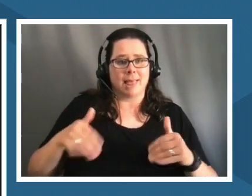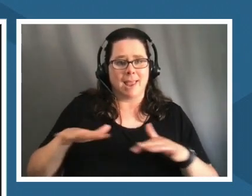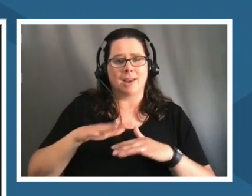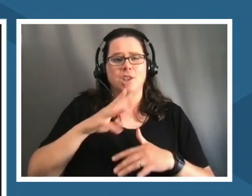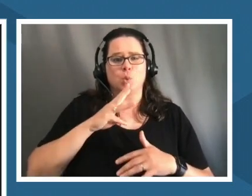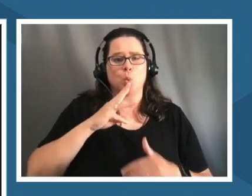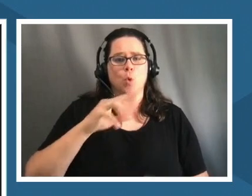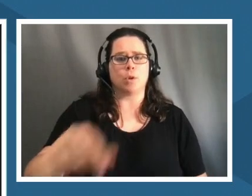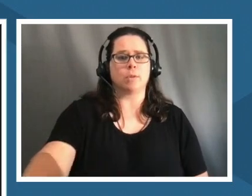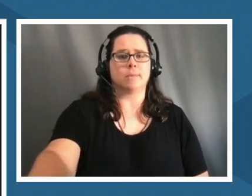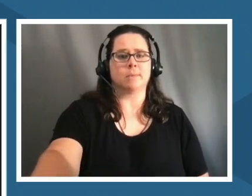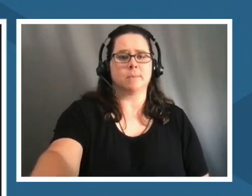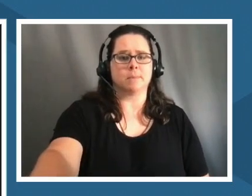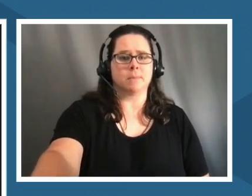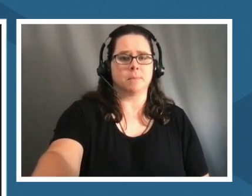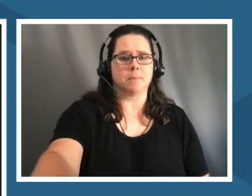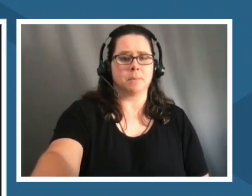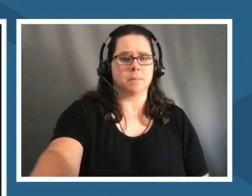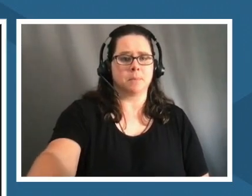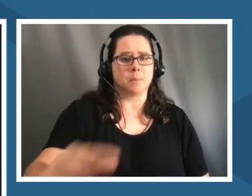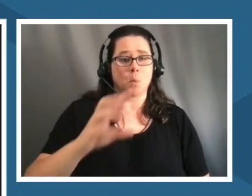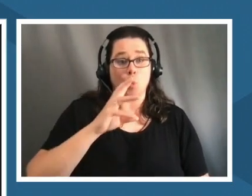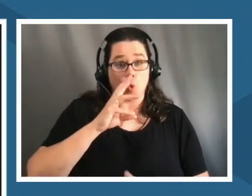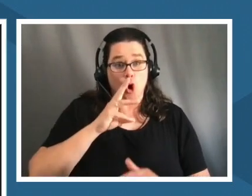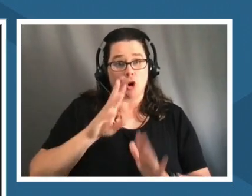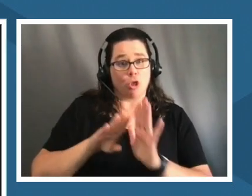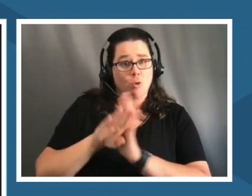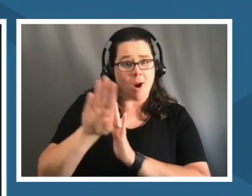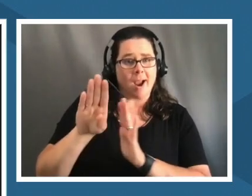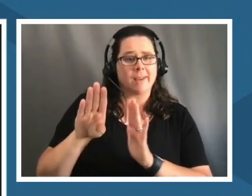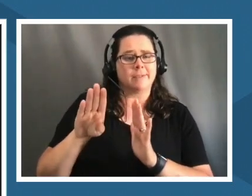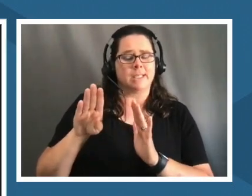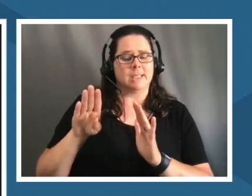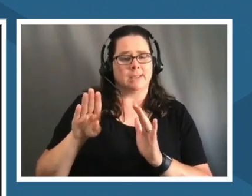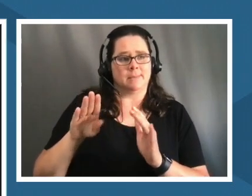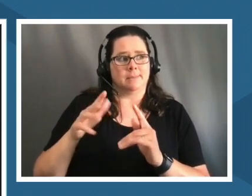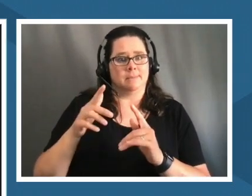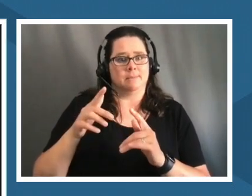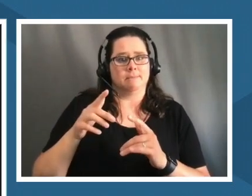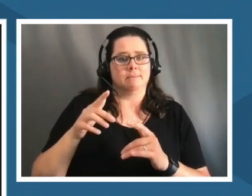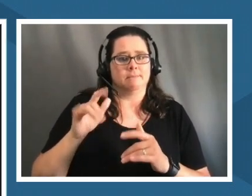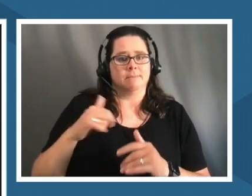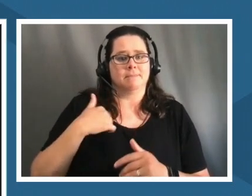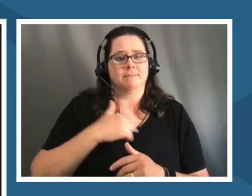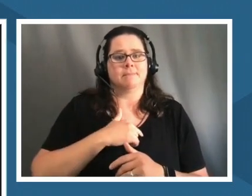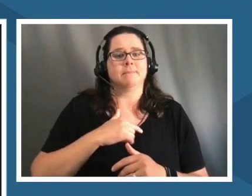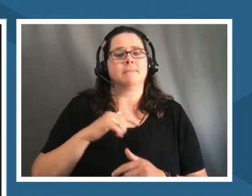what thrives on it us and so forth and